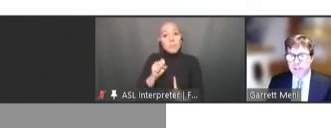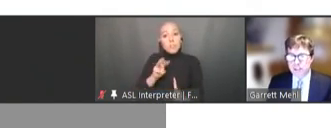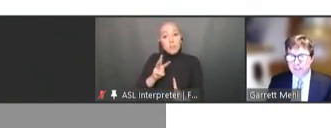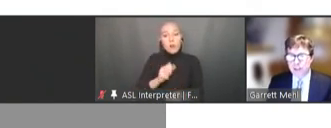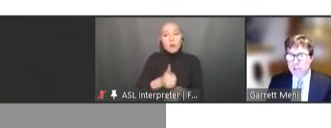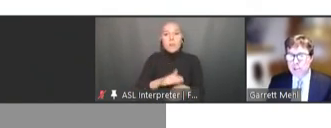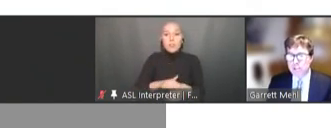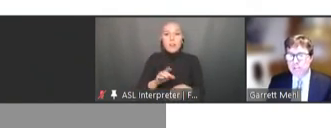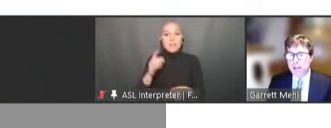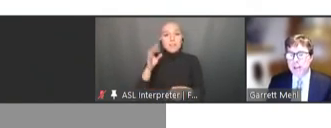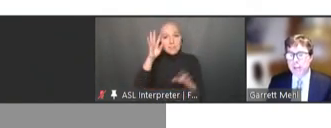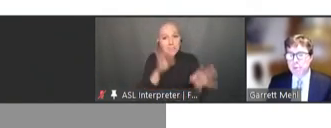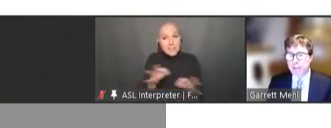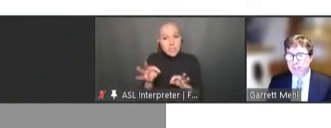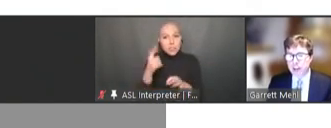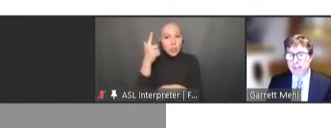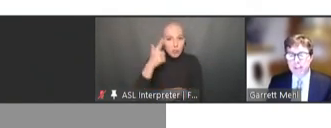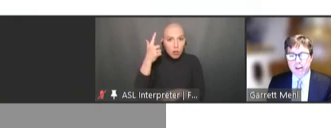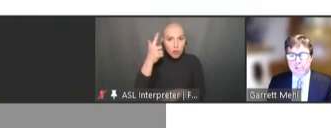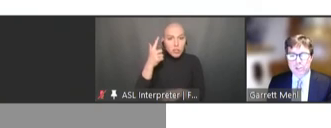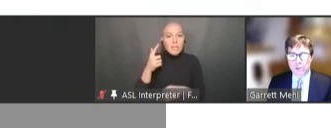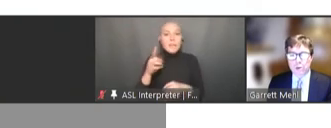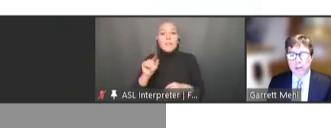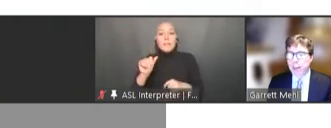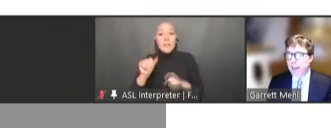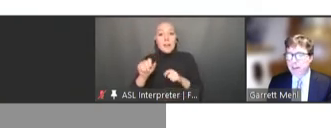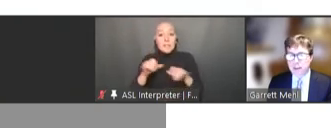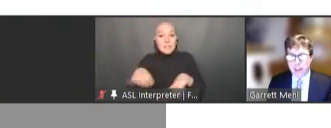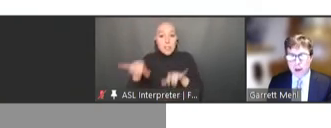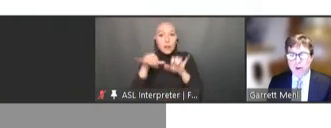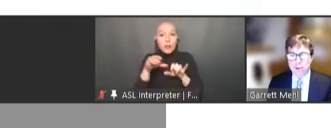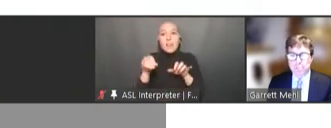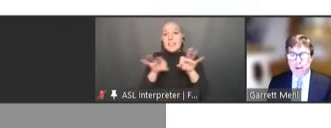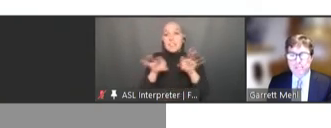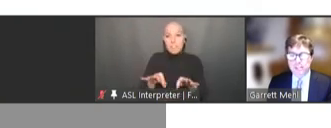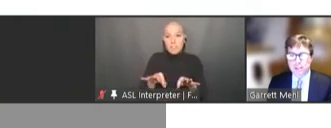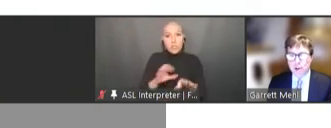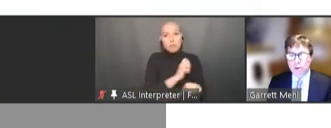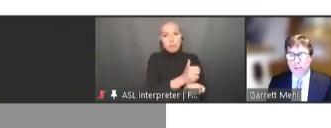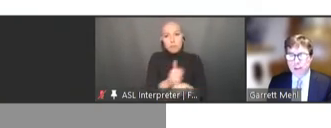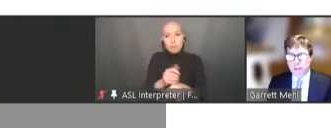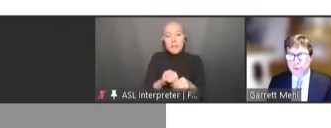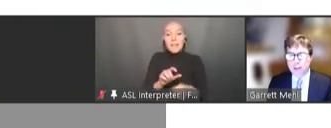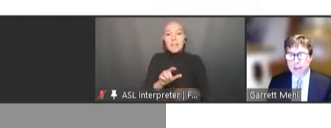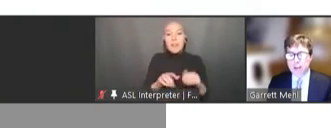and definitions that were defined in Layer 2 and now are expressed in code in Layer 3,